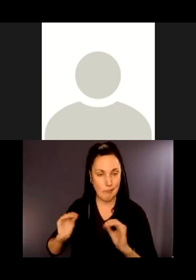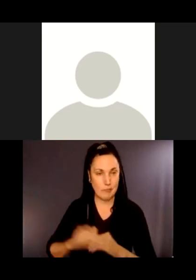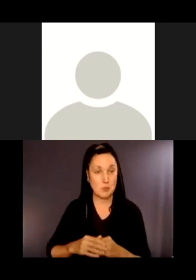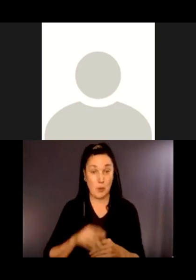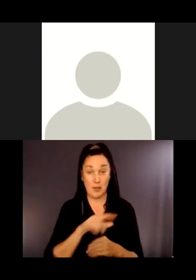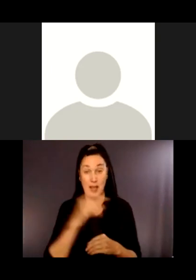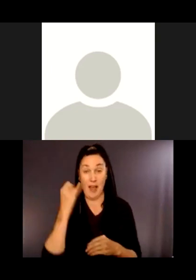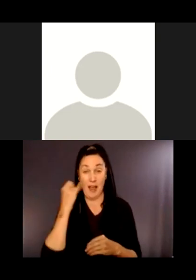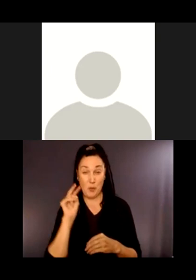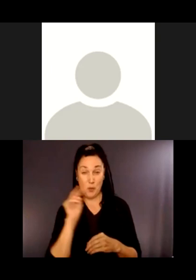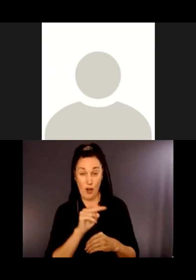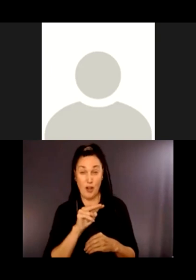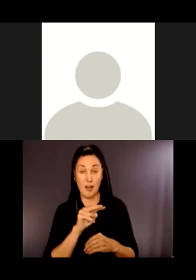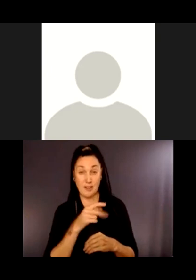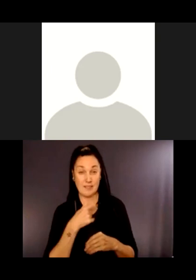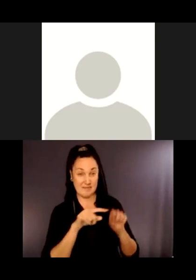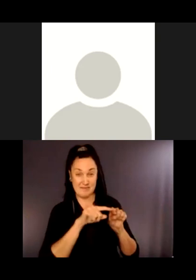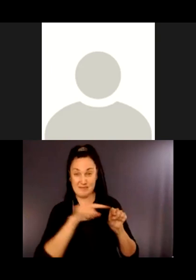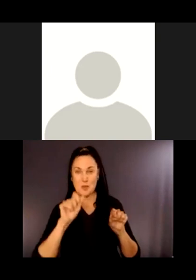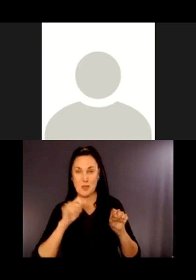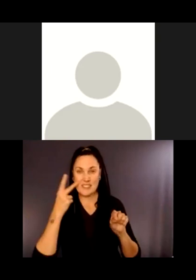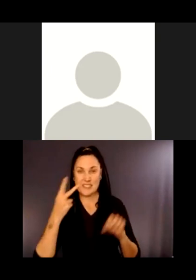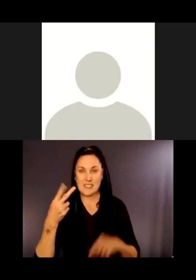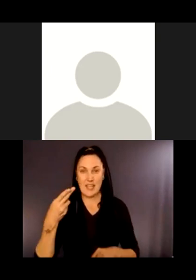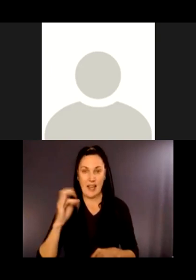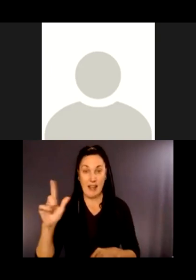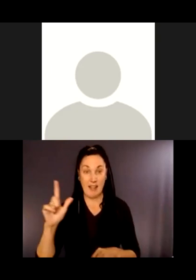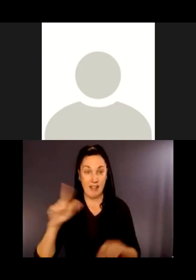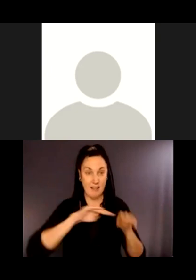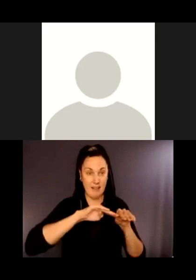You can see the topography of that hill is very irregular.